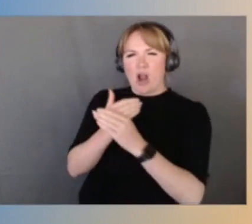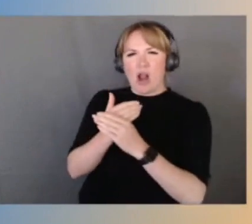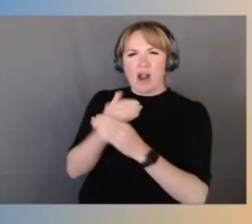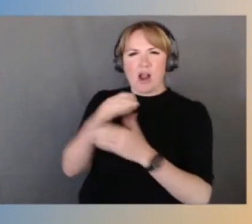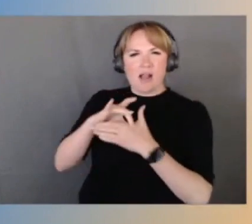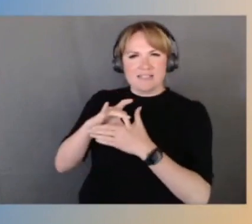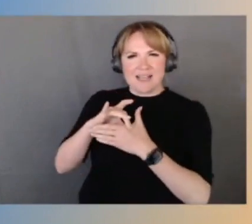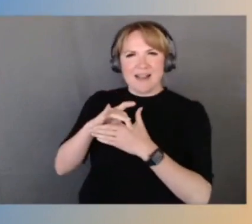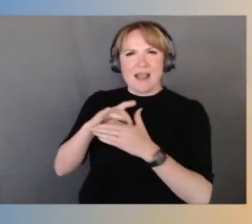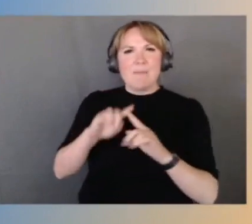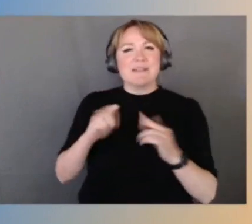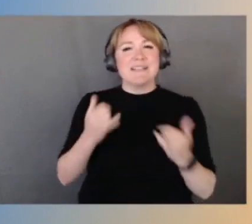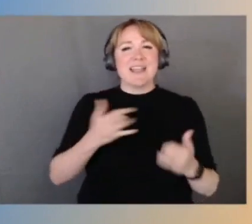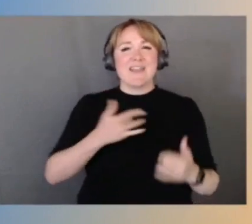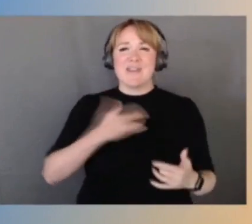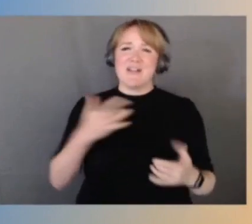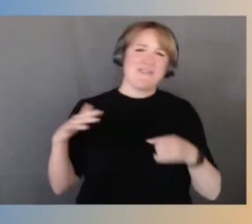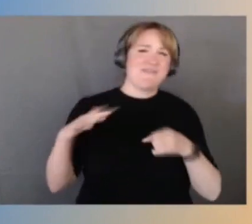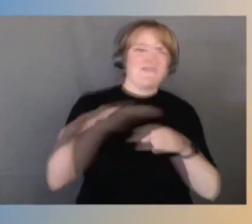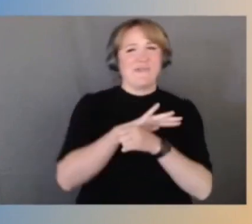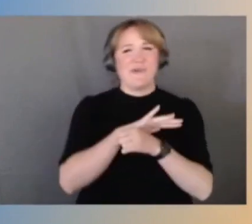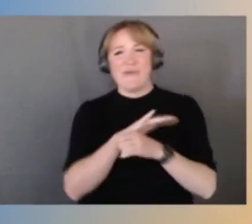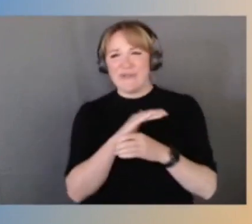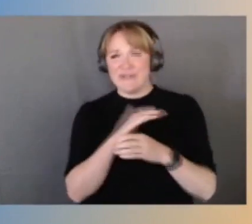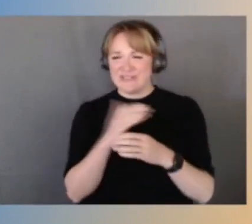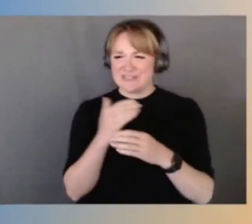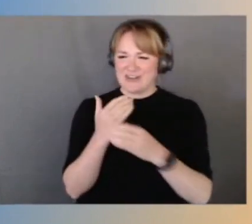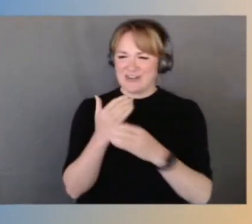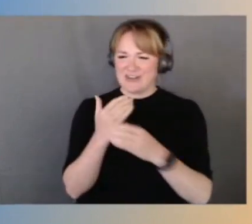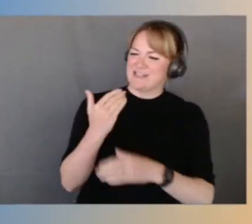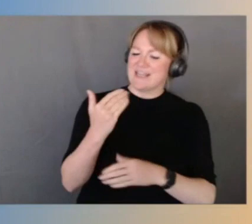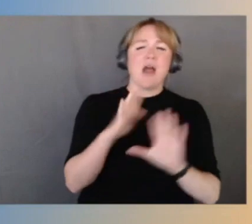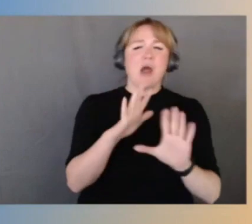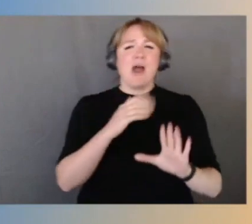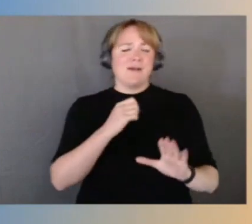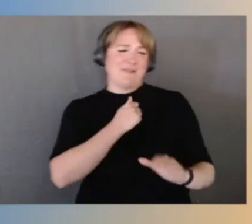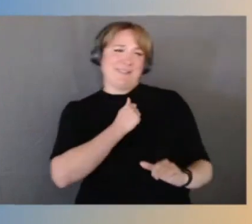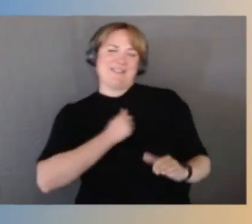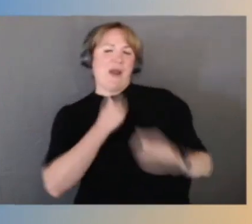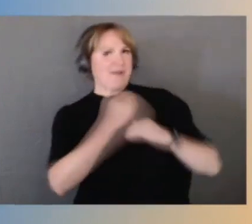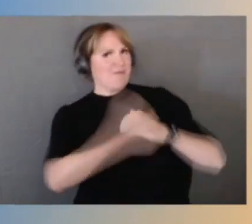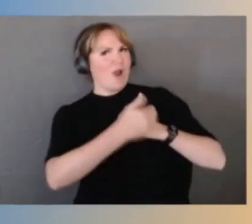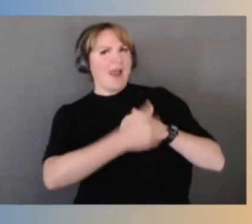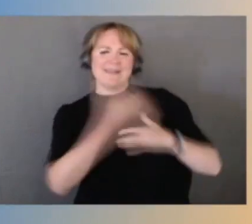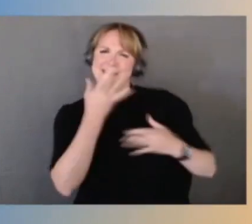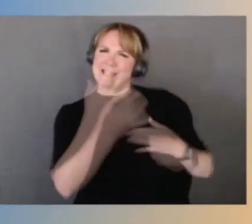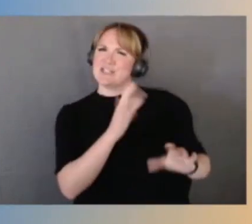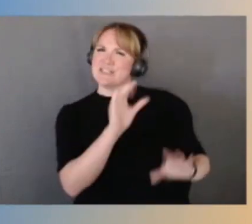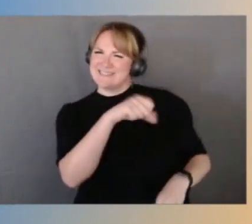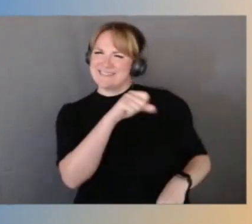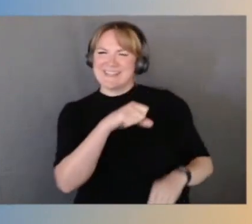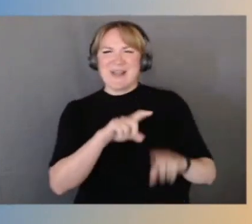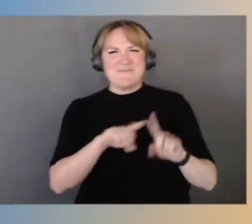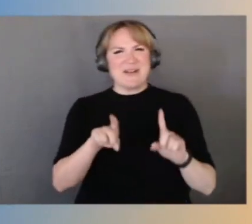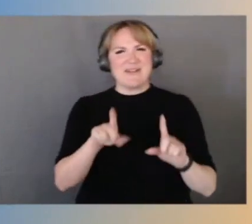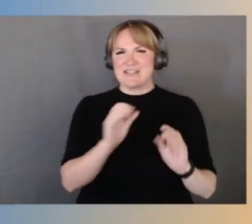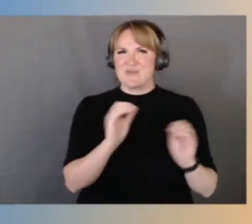And we really, with all apologies to bread and the fact that bread can be really delicious, this was like almost no bread. It was all content.